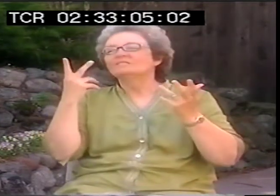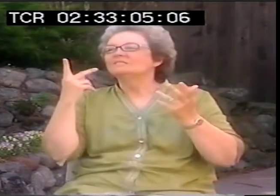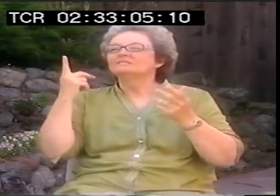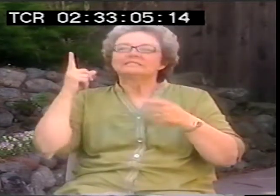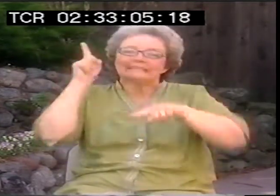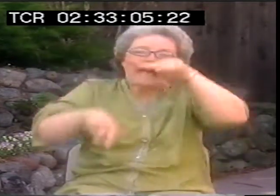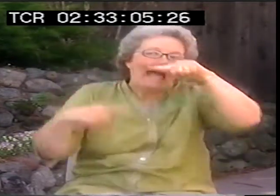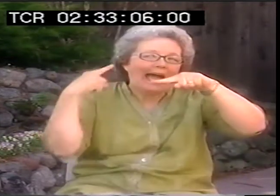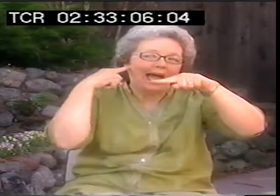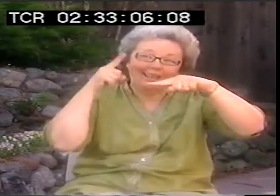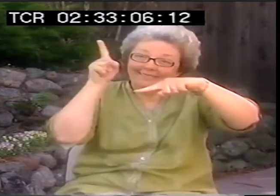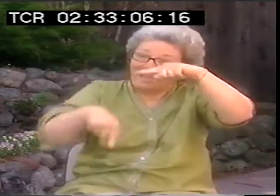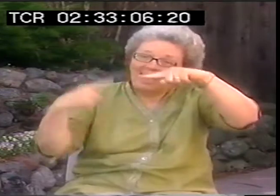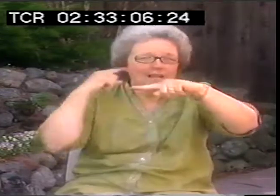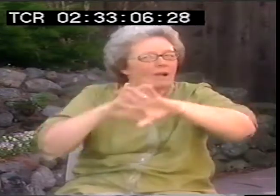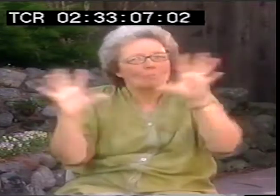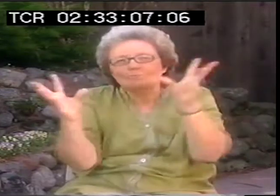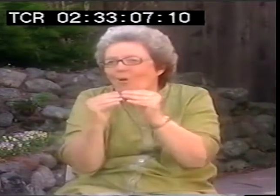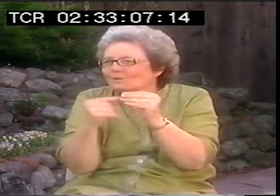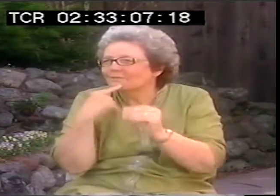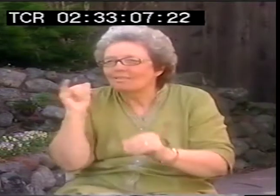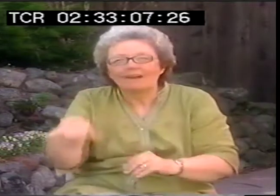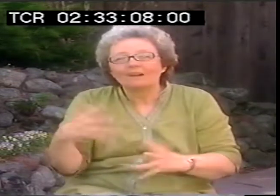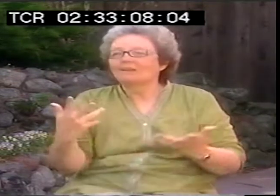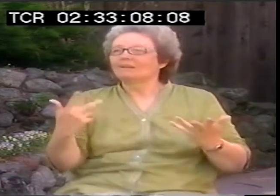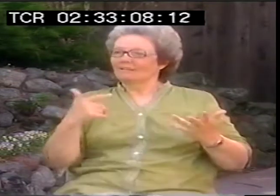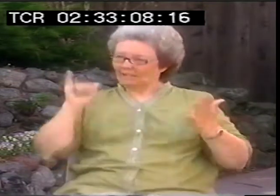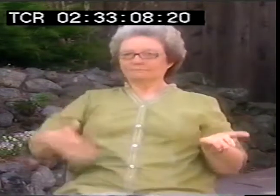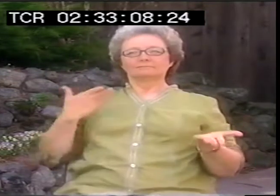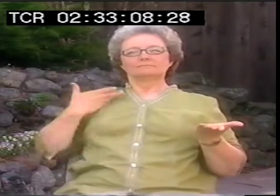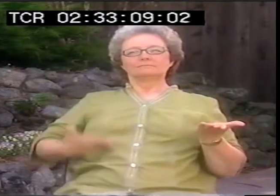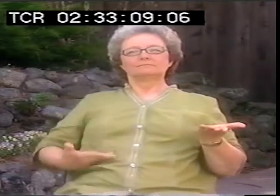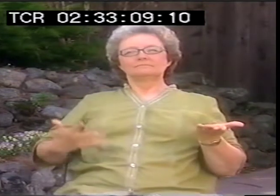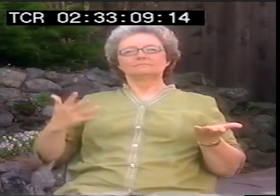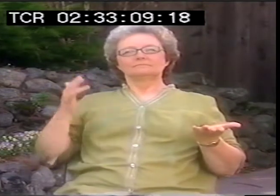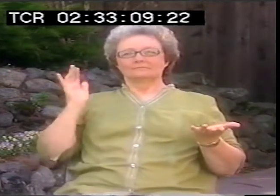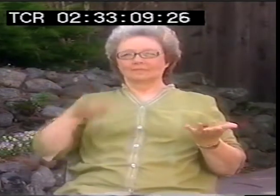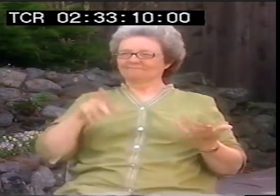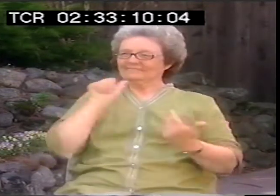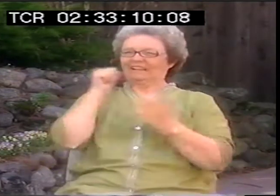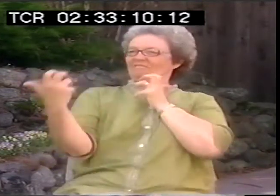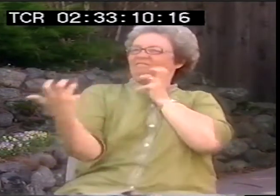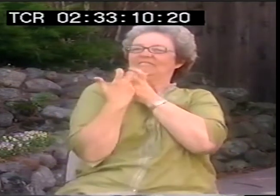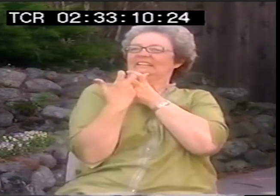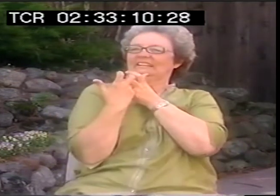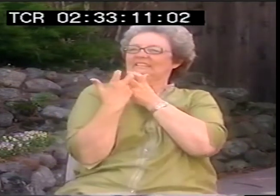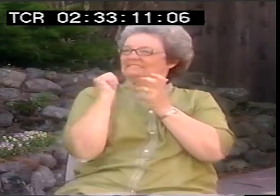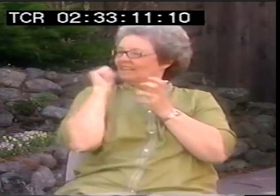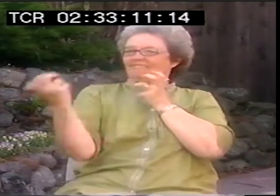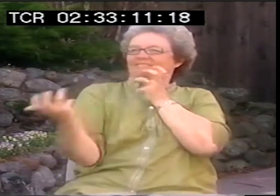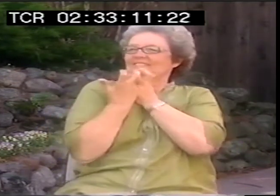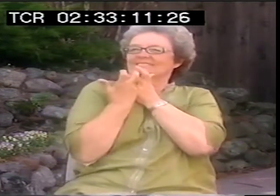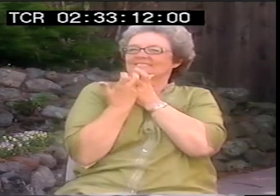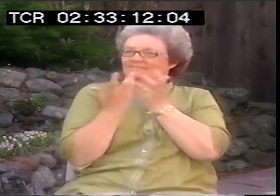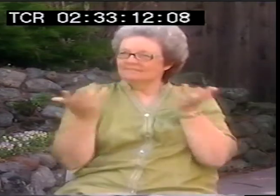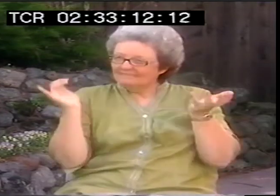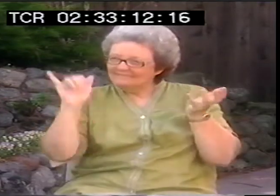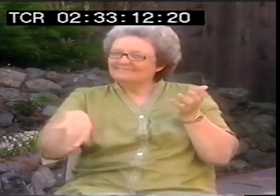that kind of thing, can't hear, can't hear, no more of that. We have to embrace who we are. That kind of language doesn't fit us anymore.